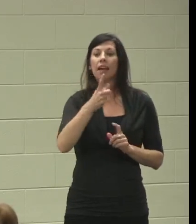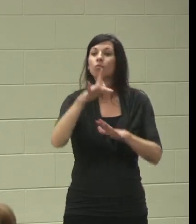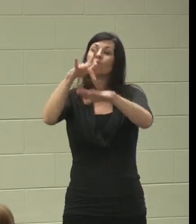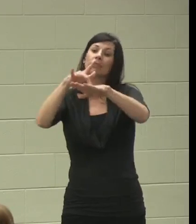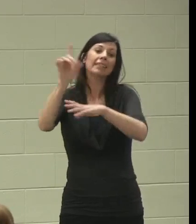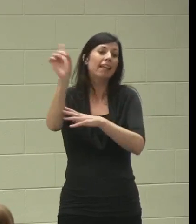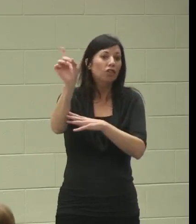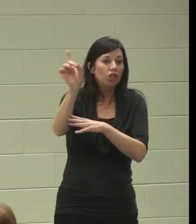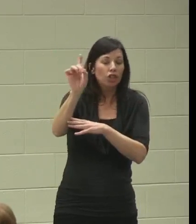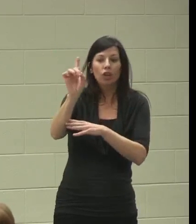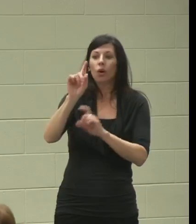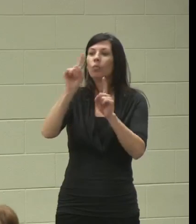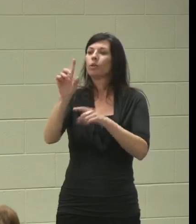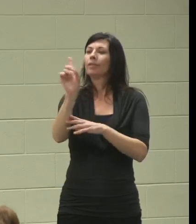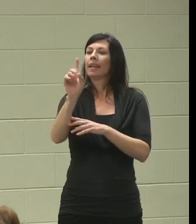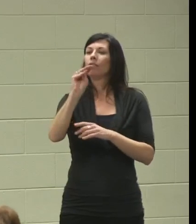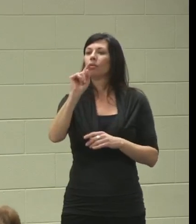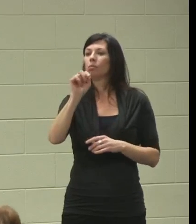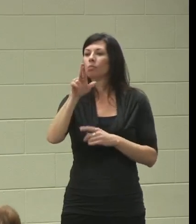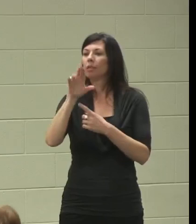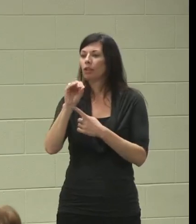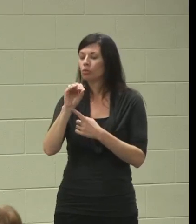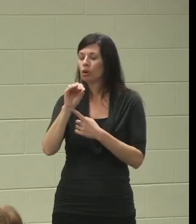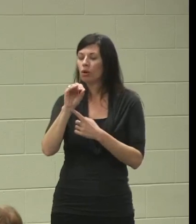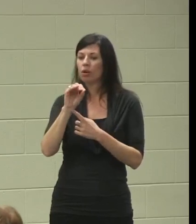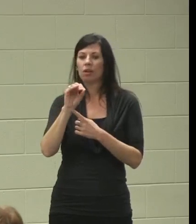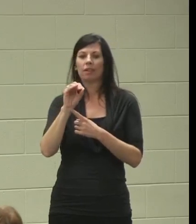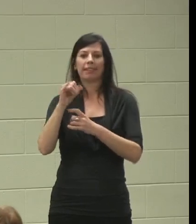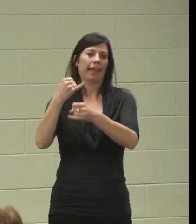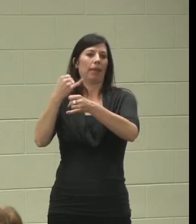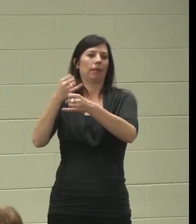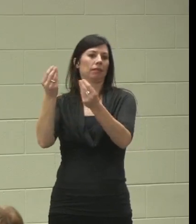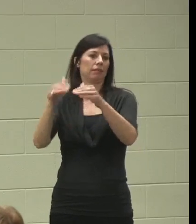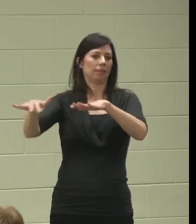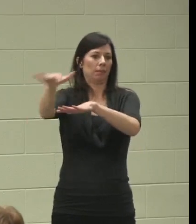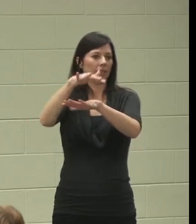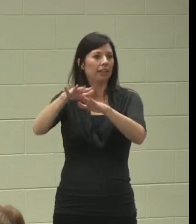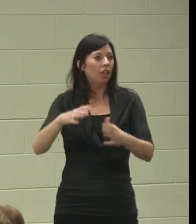to the Denver Metro campus and learn to live on his own